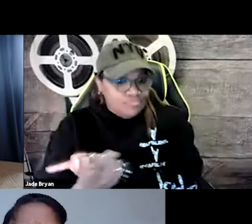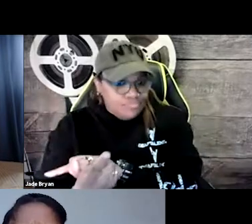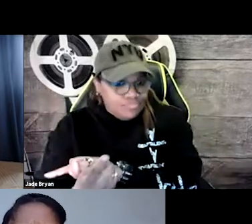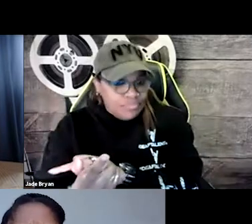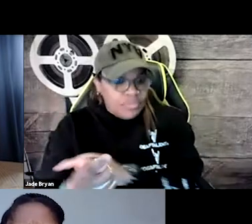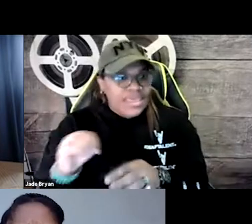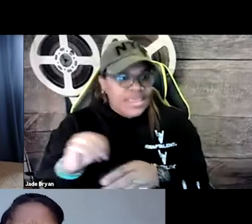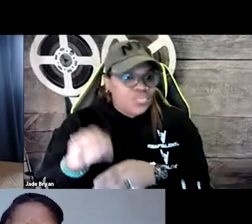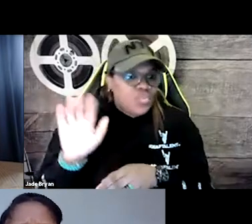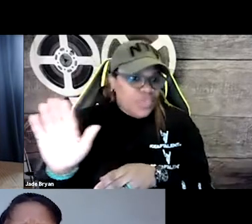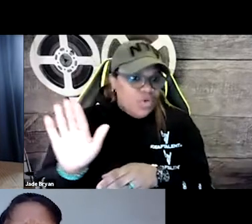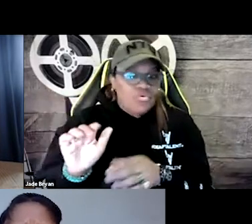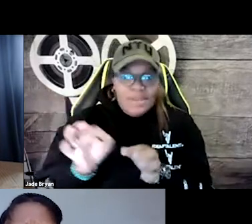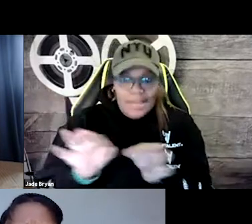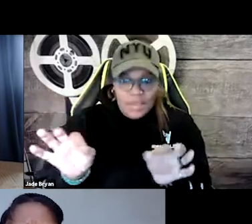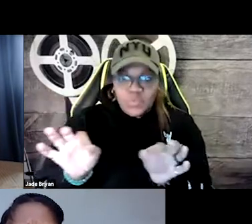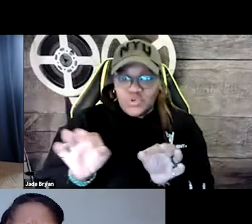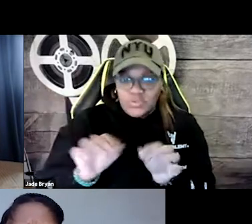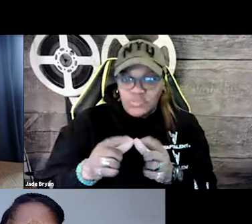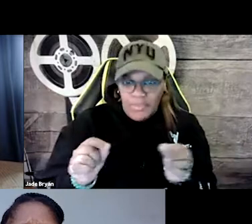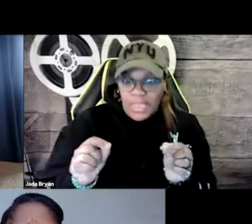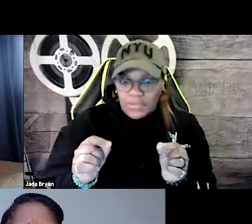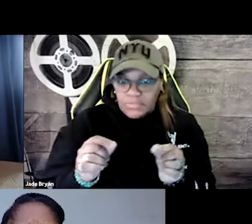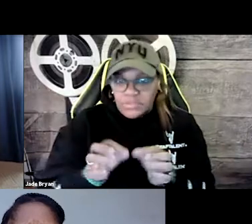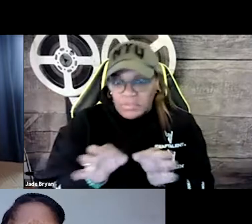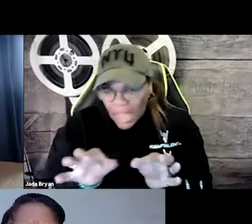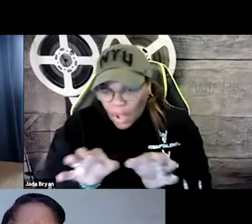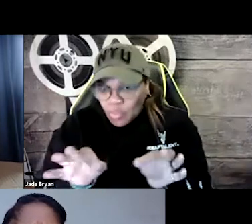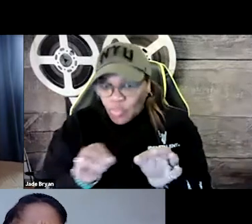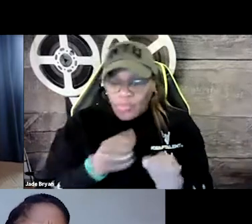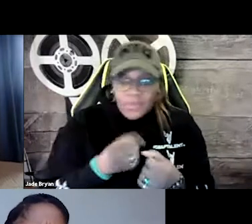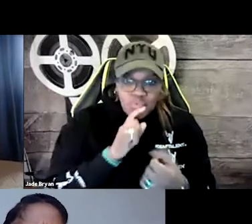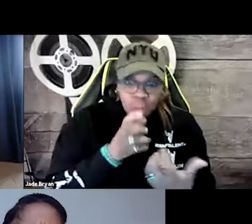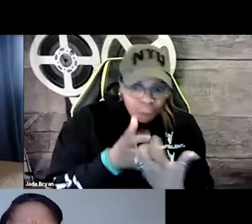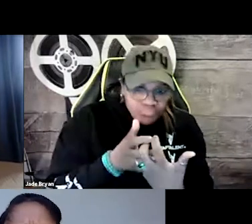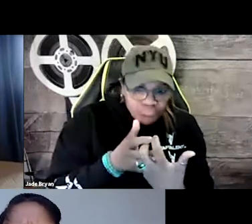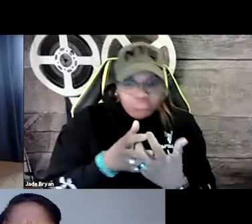and they were able to do the translation for the language that they needed for their country, which I believe it was Japan.